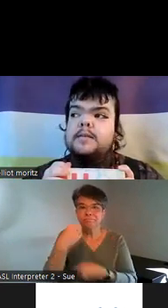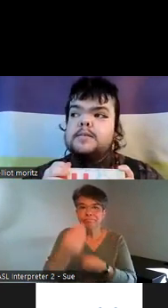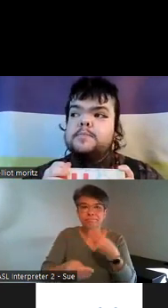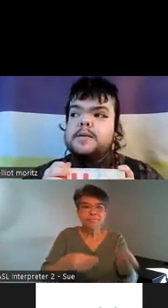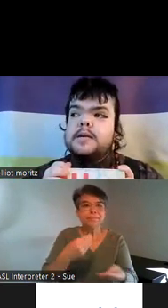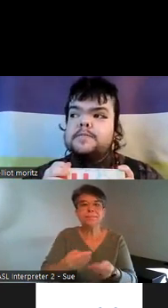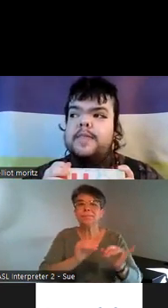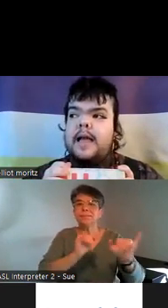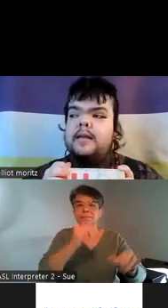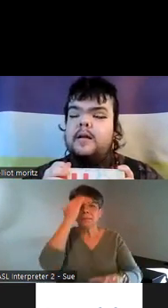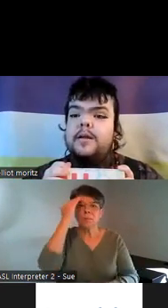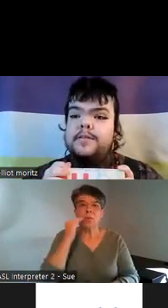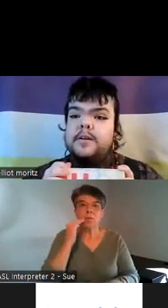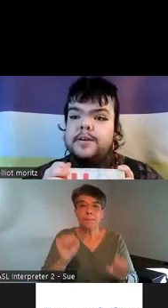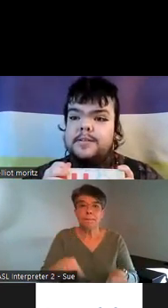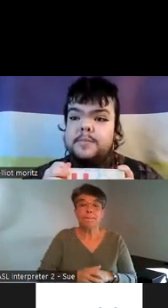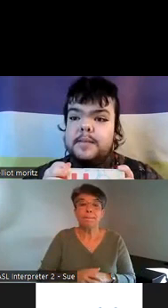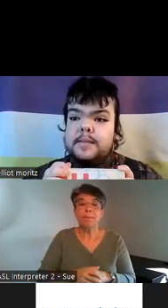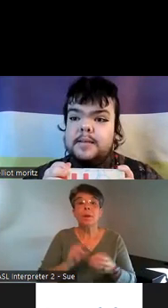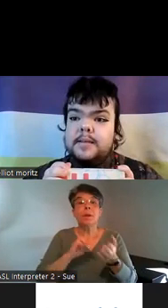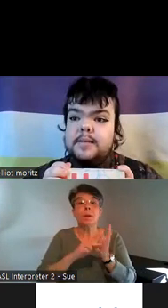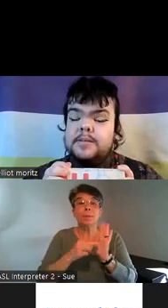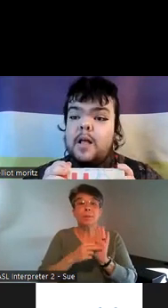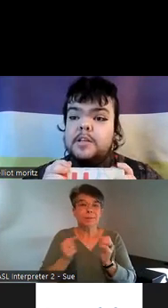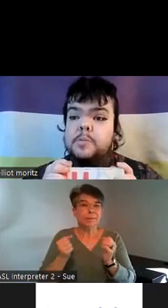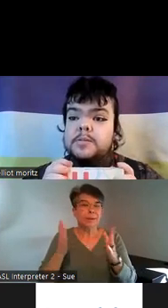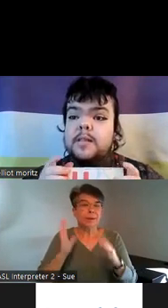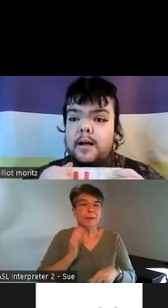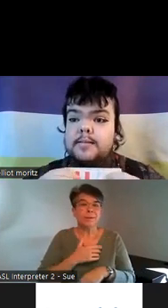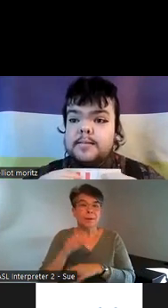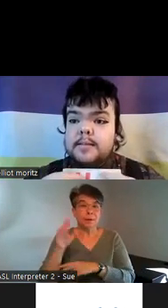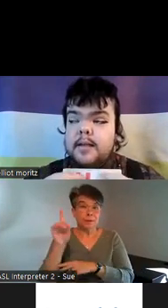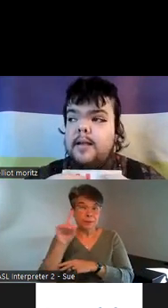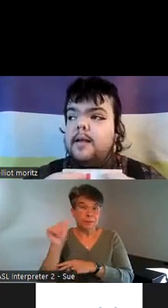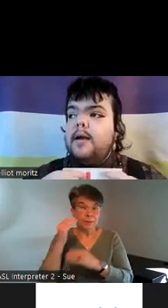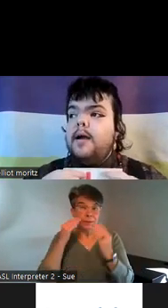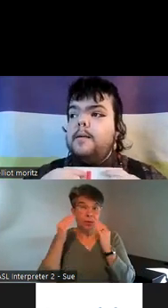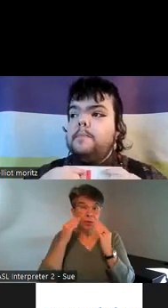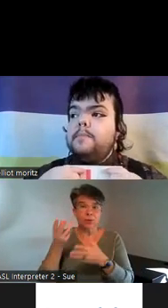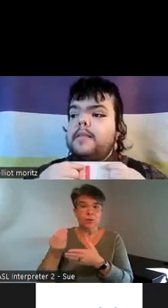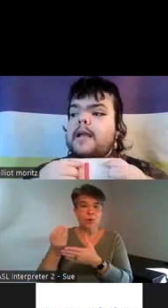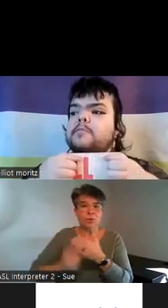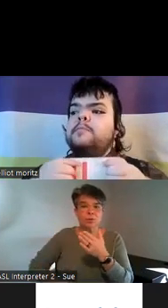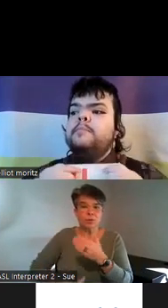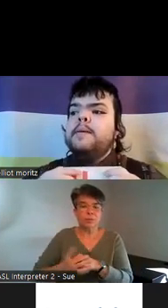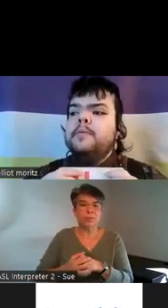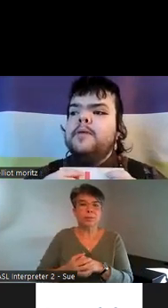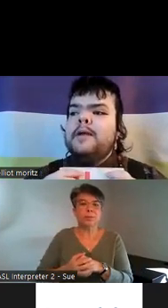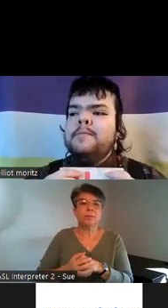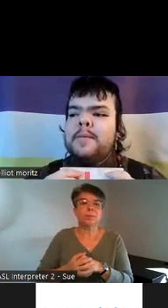and because of that a lot of our disability knowledge was lost um like I my I remember